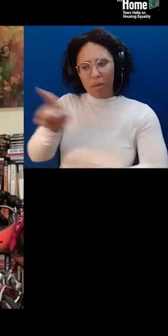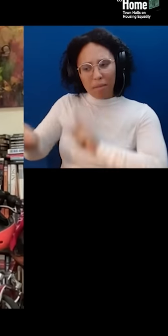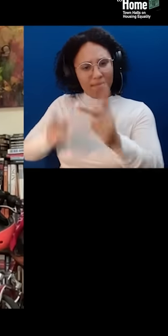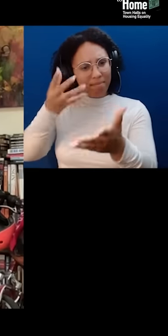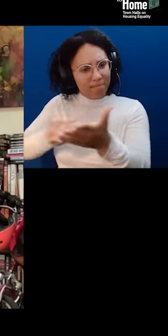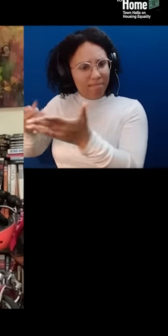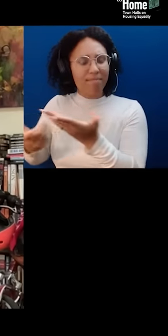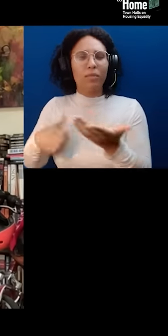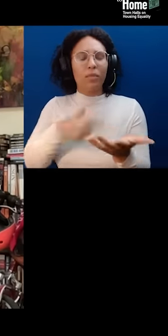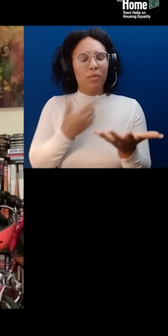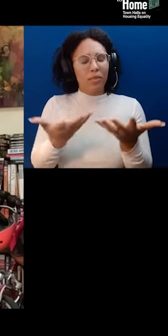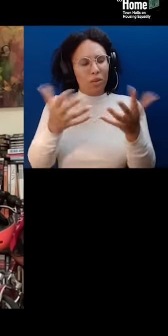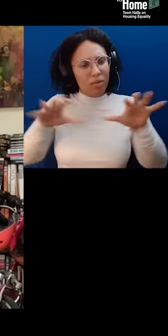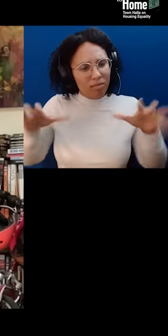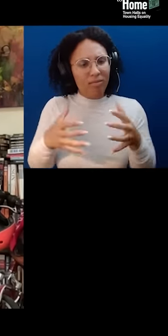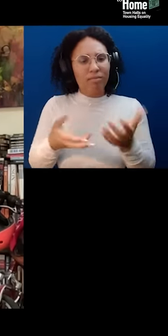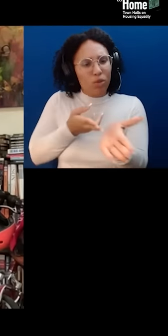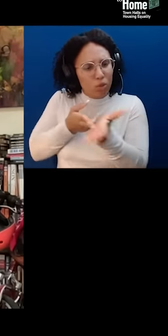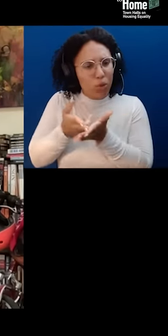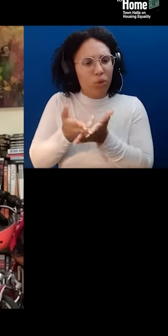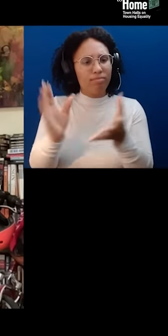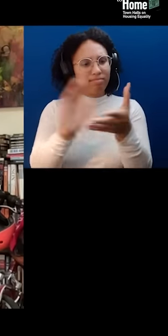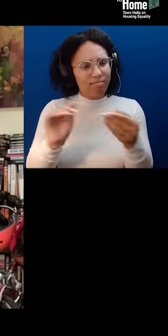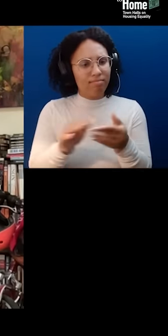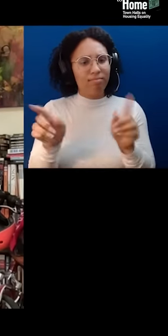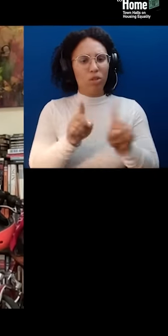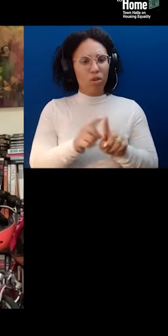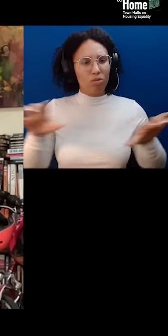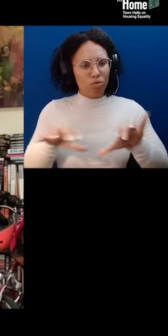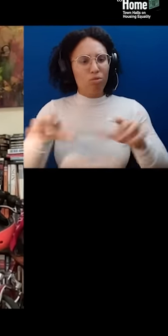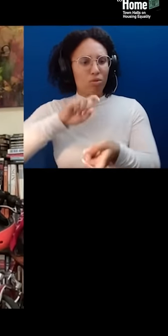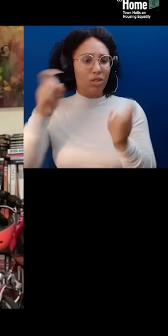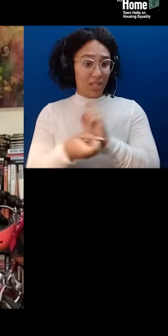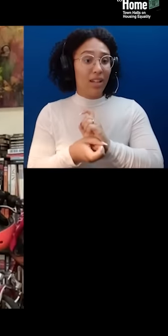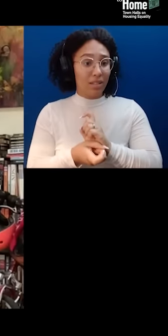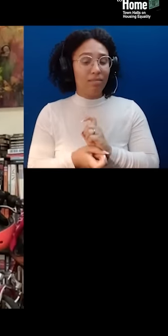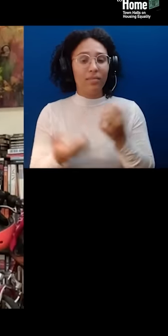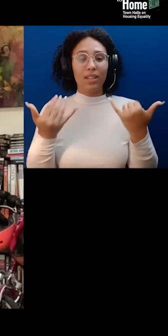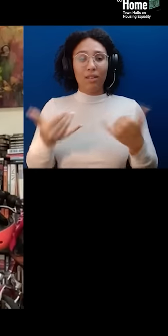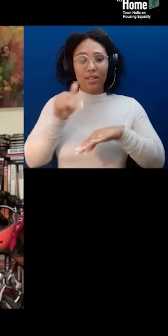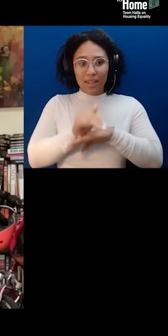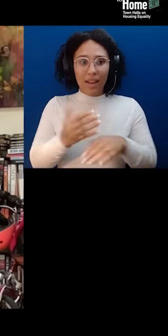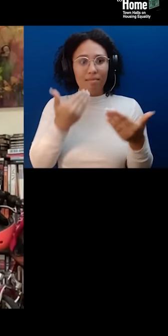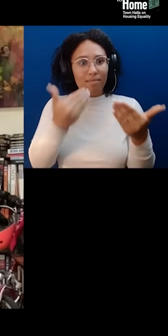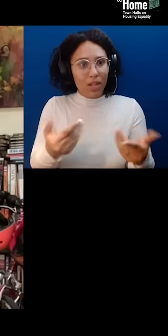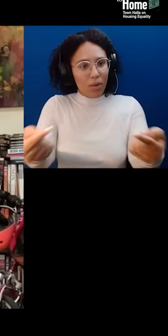I want to now thank all of you for joining us for week four of CLOSE TO HOME, town halls on housing equality.